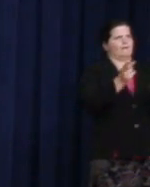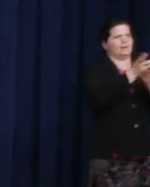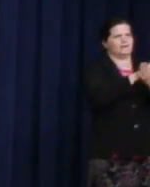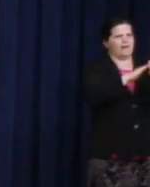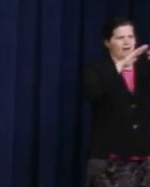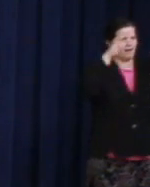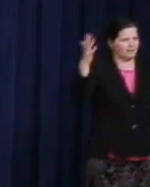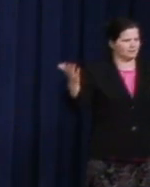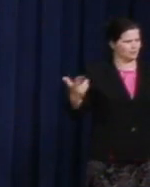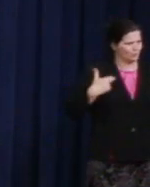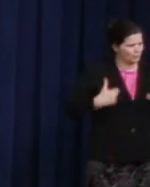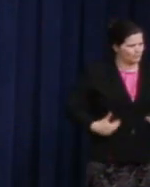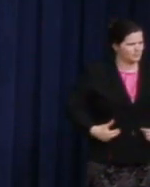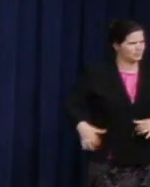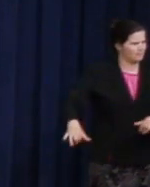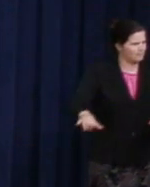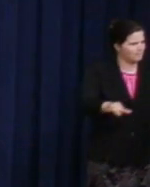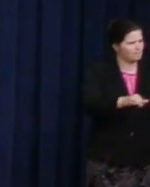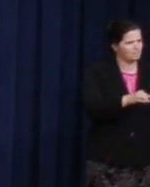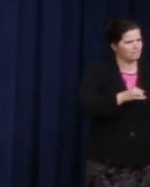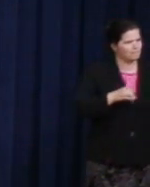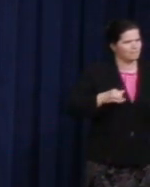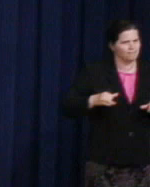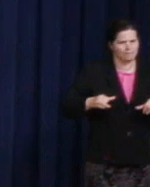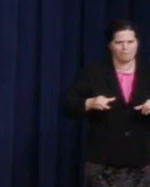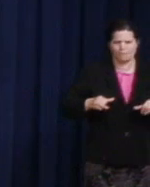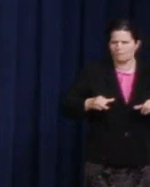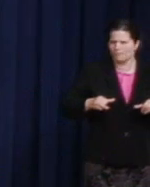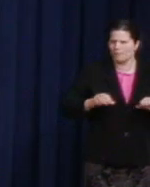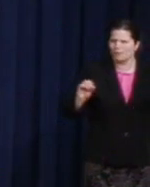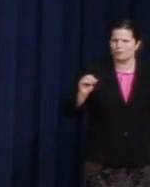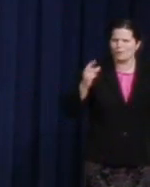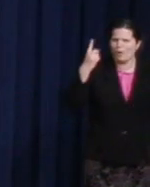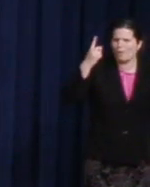No one should have to live in the shadows because